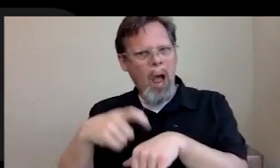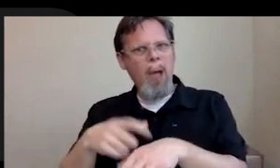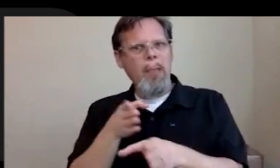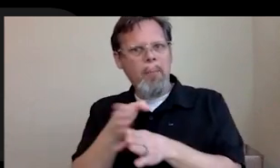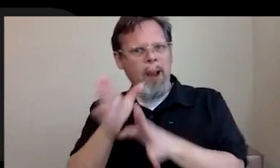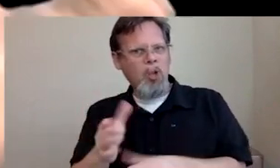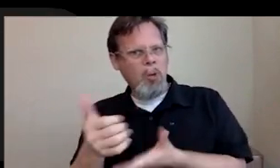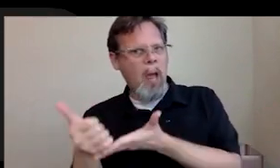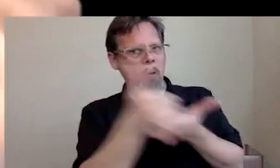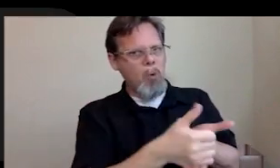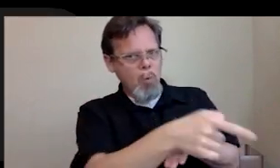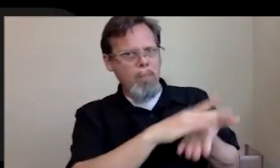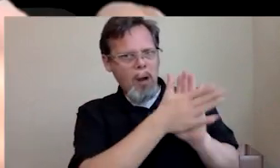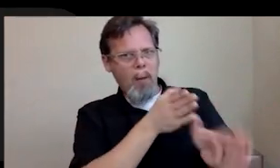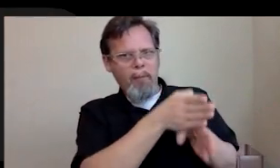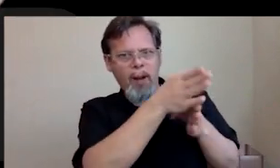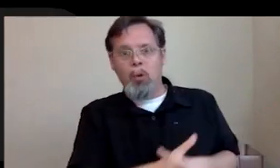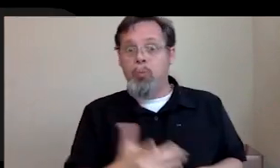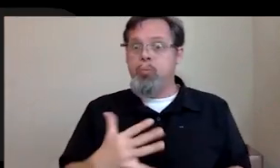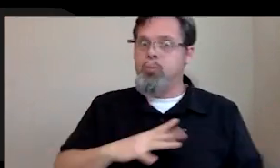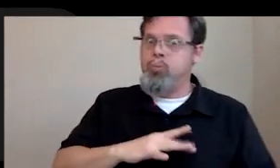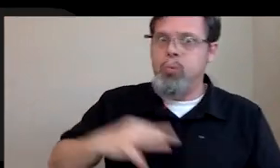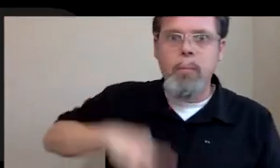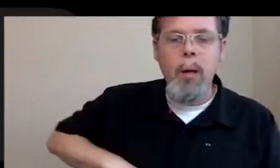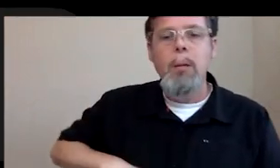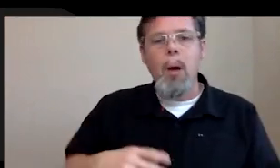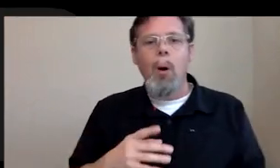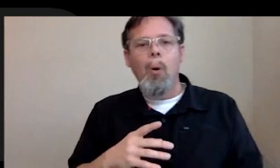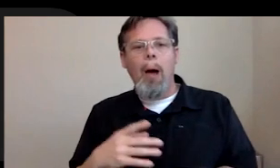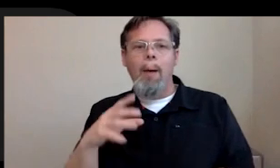professional, that's invaluable. So I would have my LinkedIn Thursday. I would have my public forum